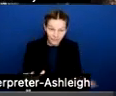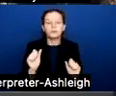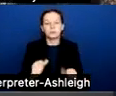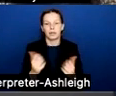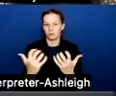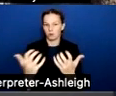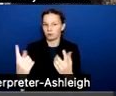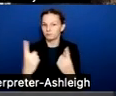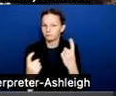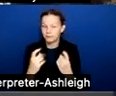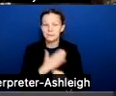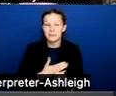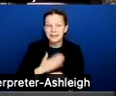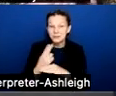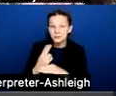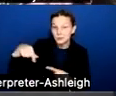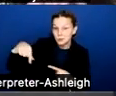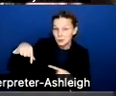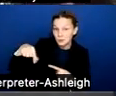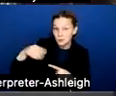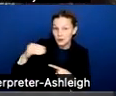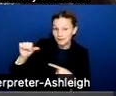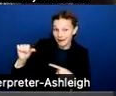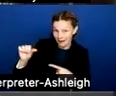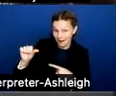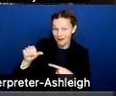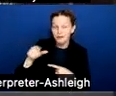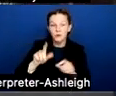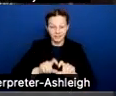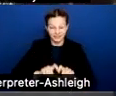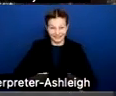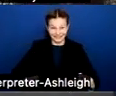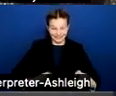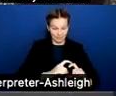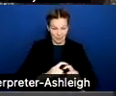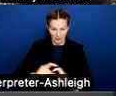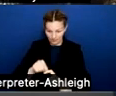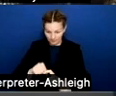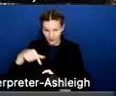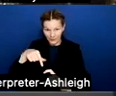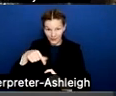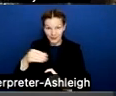please use the Q&A feature. It should be below in Zoom to submit your questions. We also did have people submit,